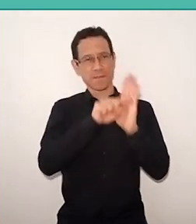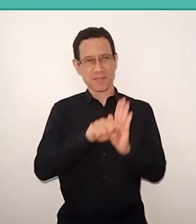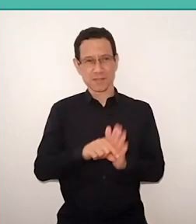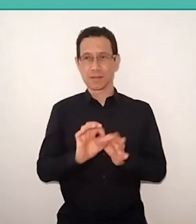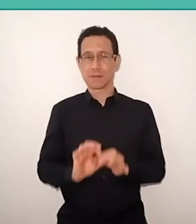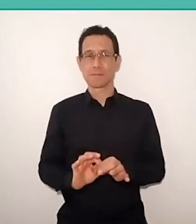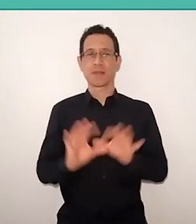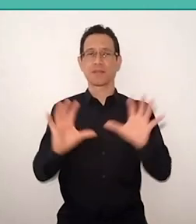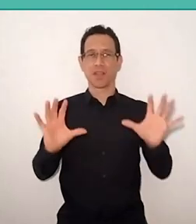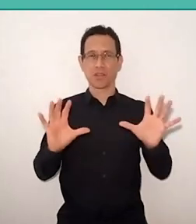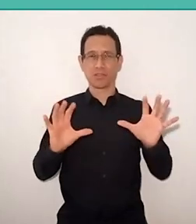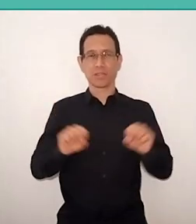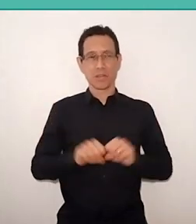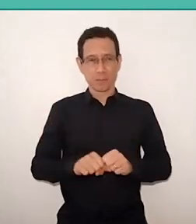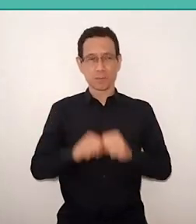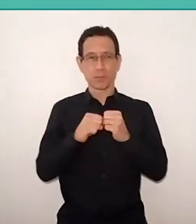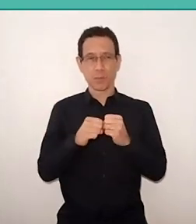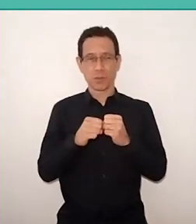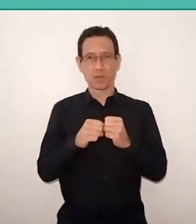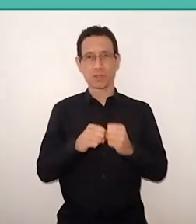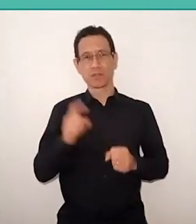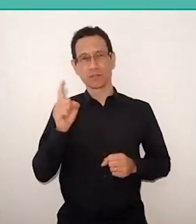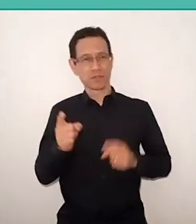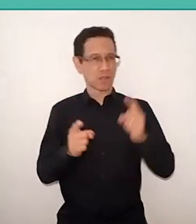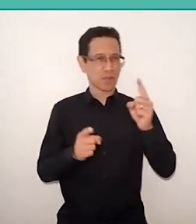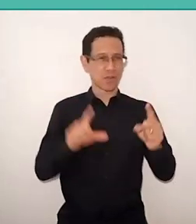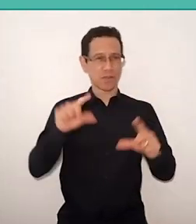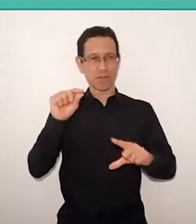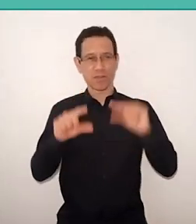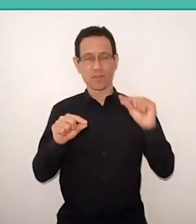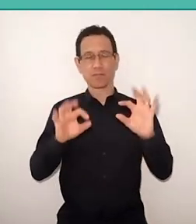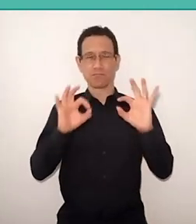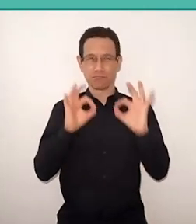of rupture, of option, that if establishes the need for ethics